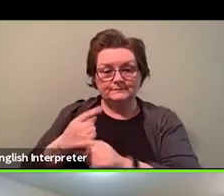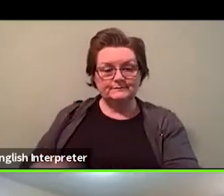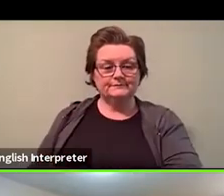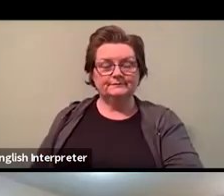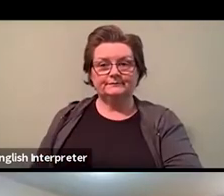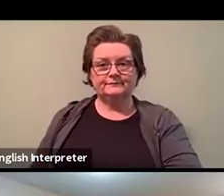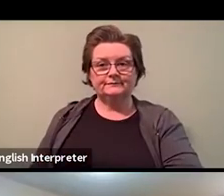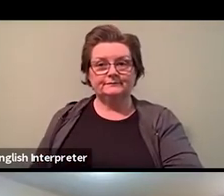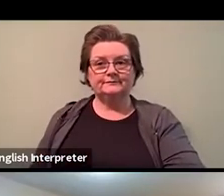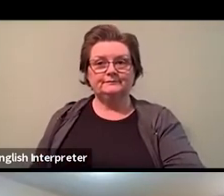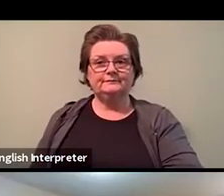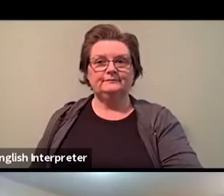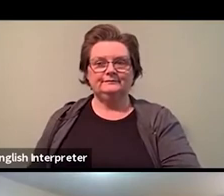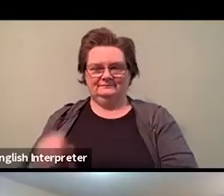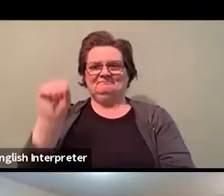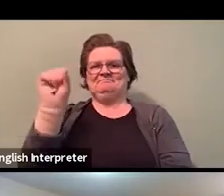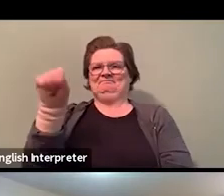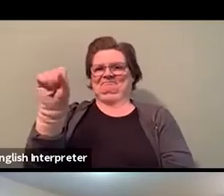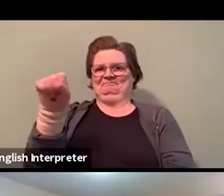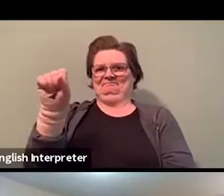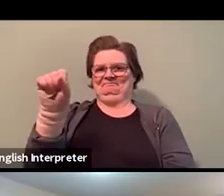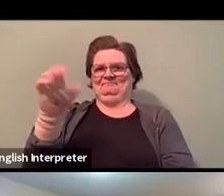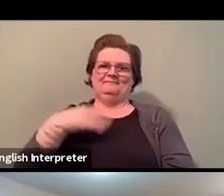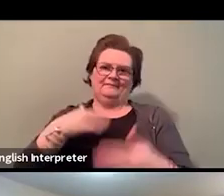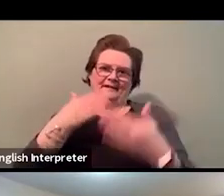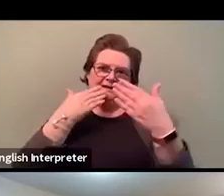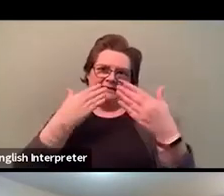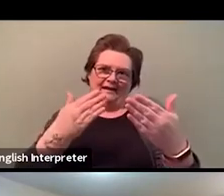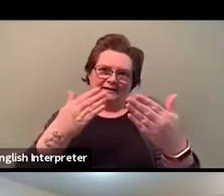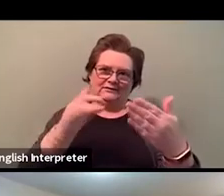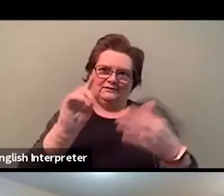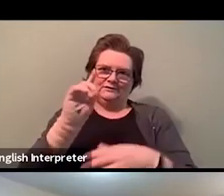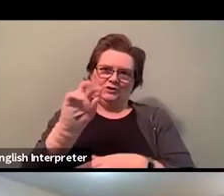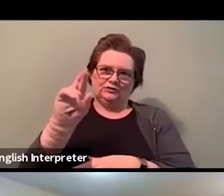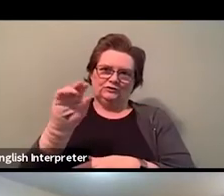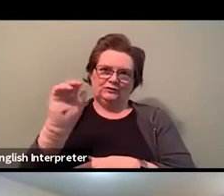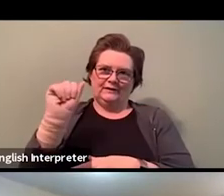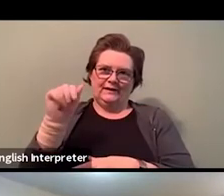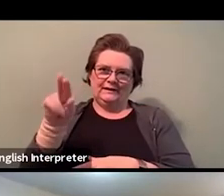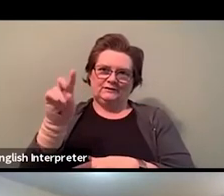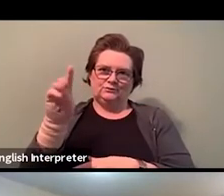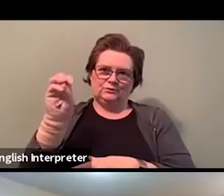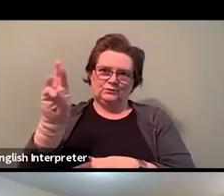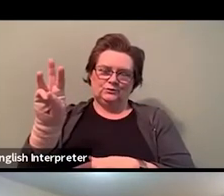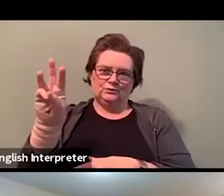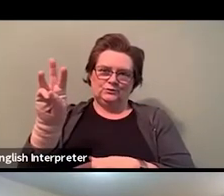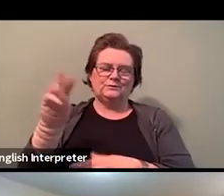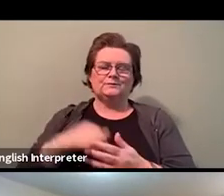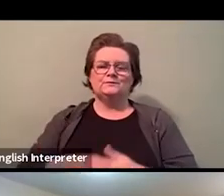Okay, great, thank you, Dr. Jill Andrew. Thank you. - We will now move on